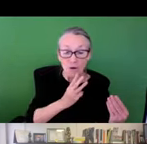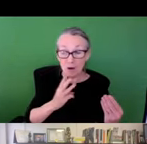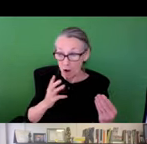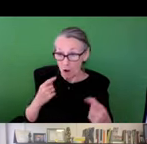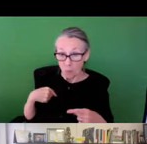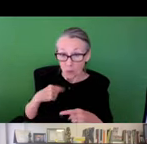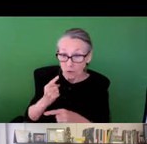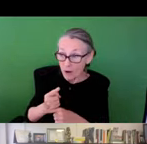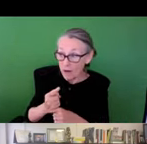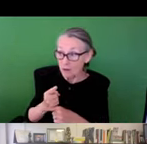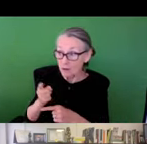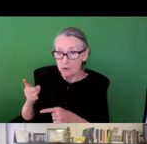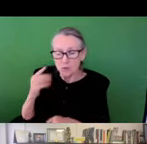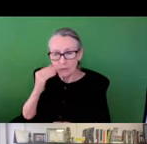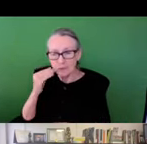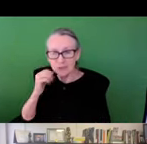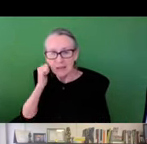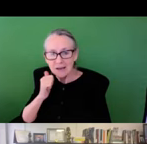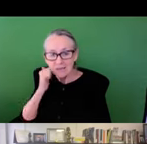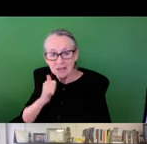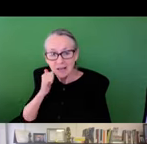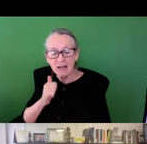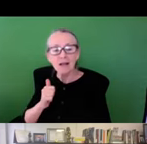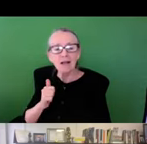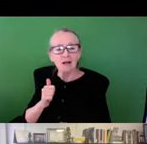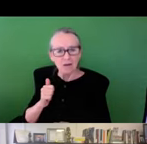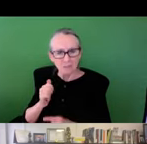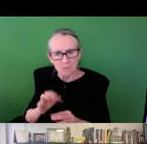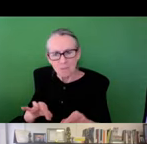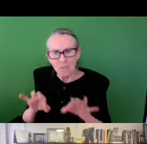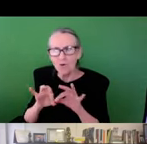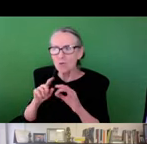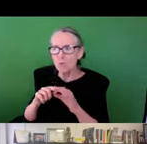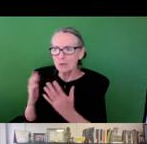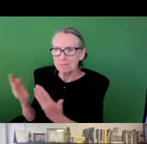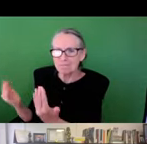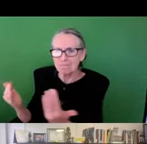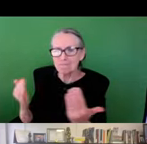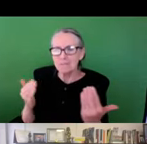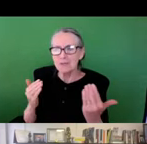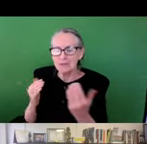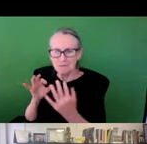the gaps in our knowledge and understanding for the things that the community experience and later through -- lived